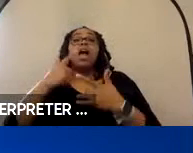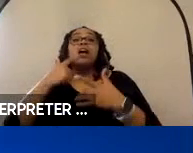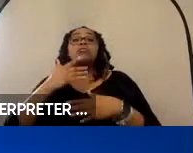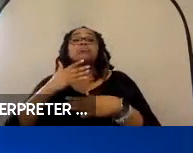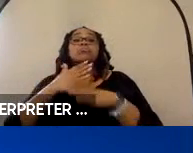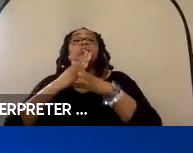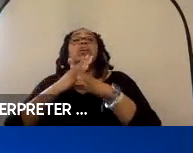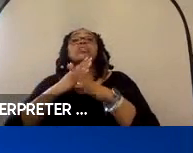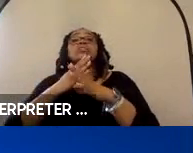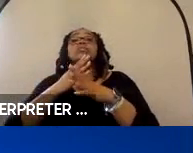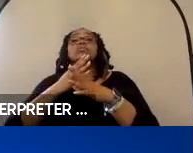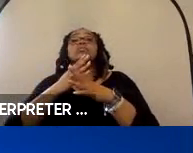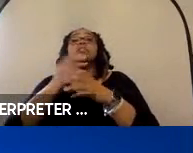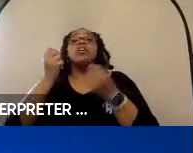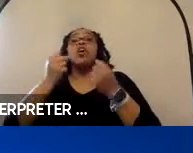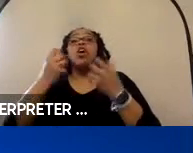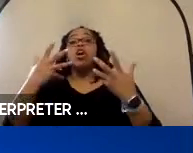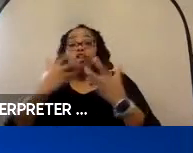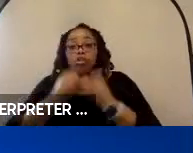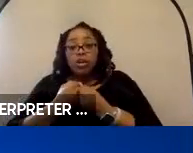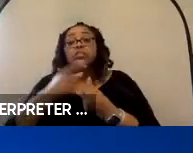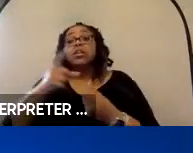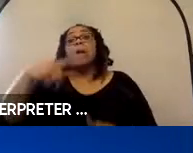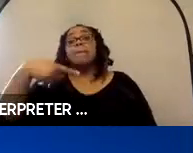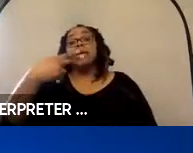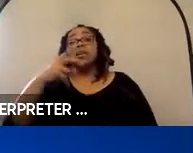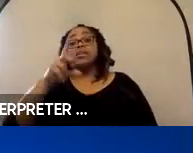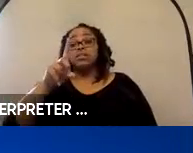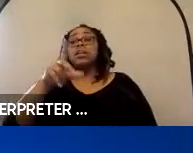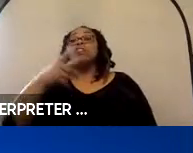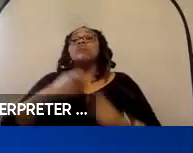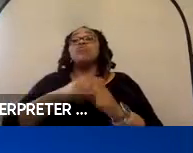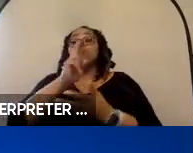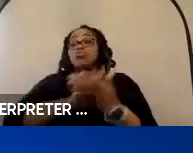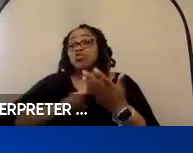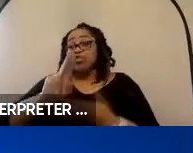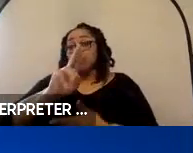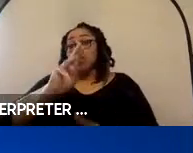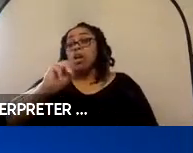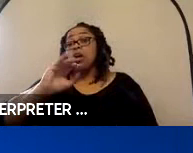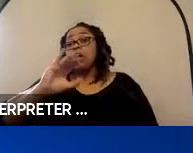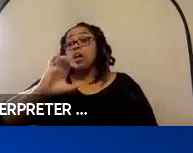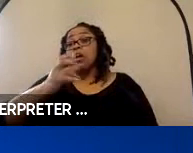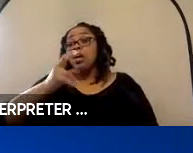her Ph.D. in mechanical engineering from the University of Michigan. She has led and contributed